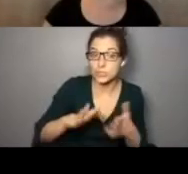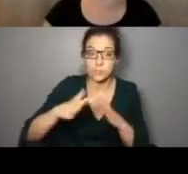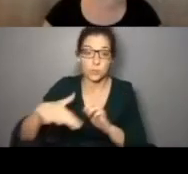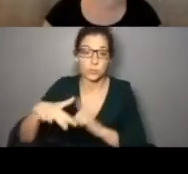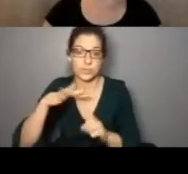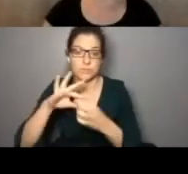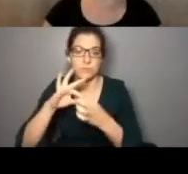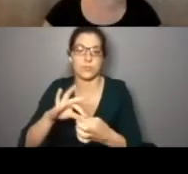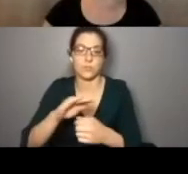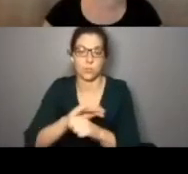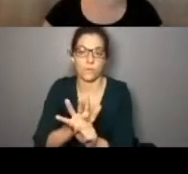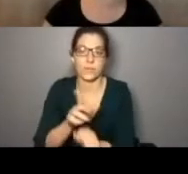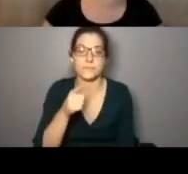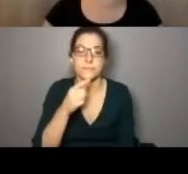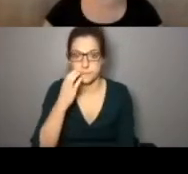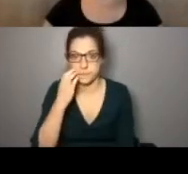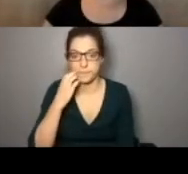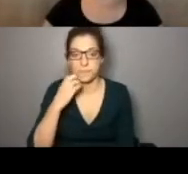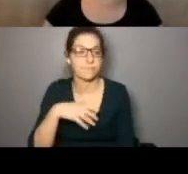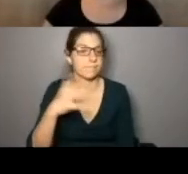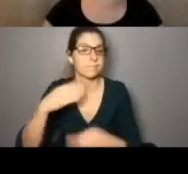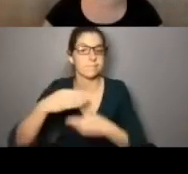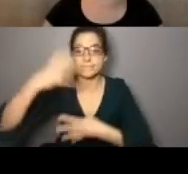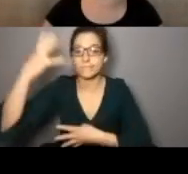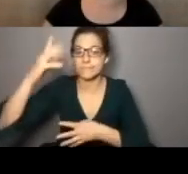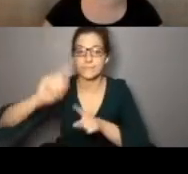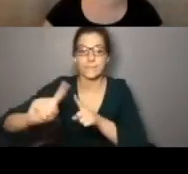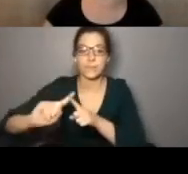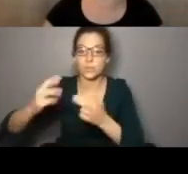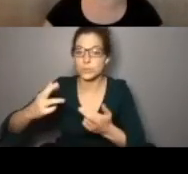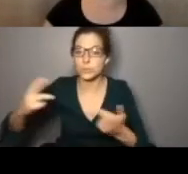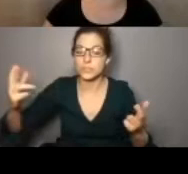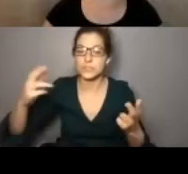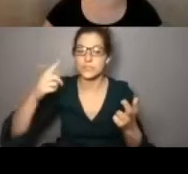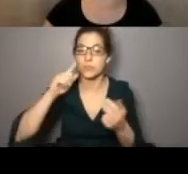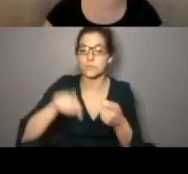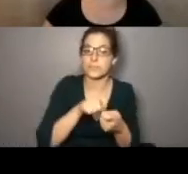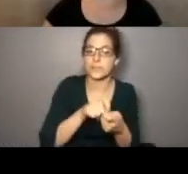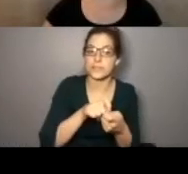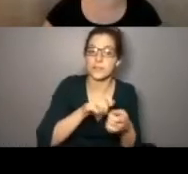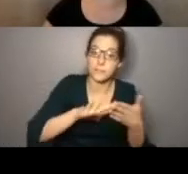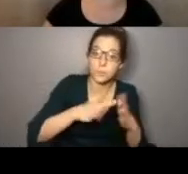dance community when it comes to COVID vaccines. A bunch of other resources. Resources for specific communities,